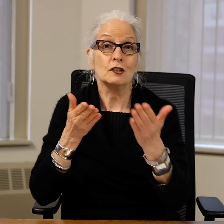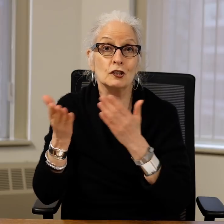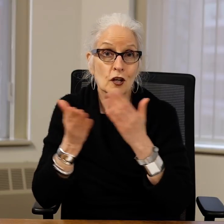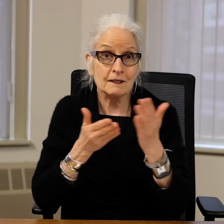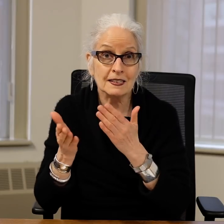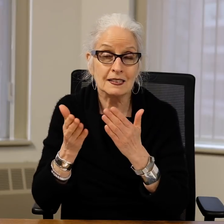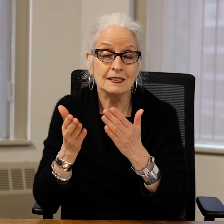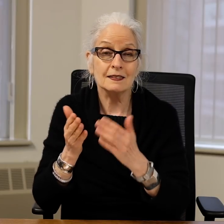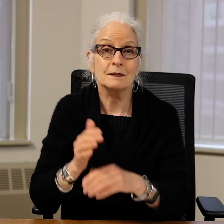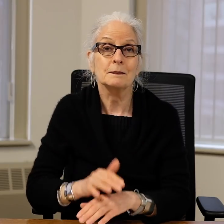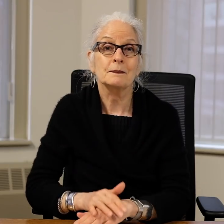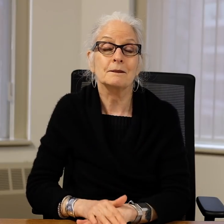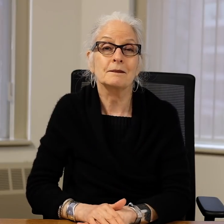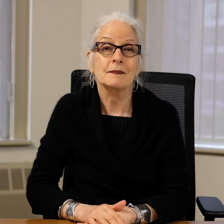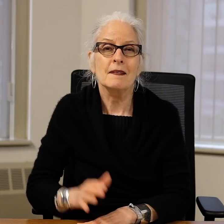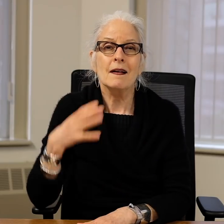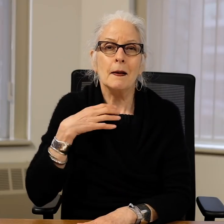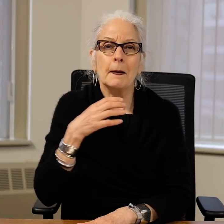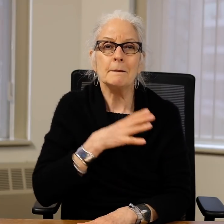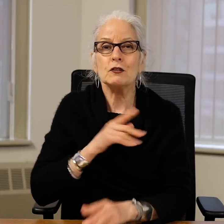programs and services.